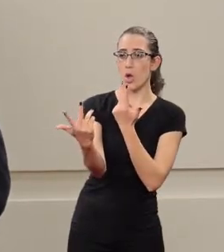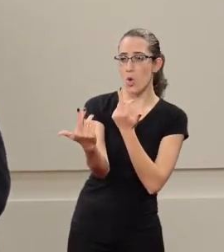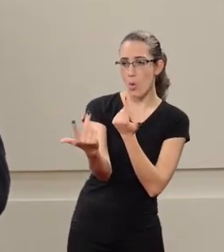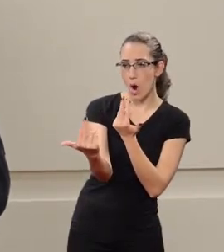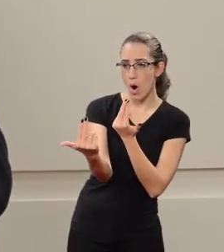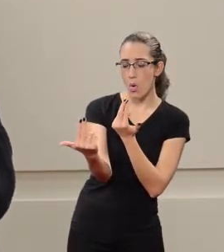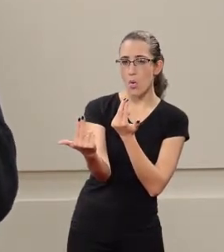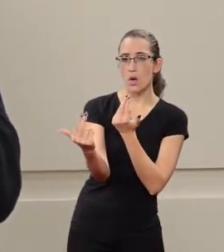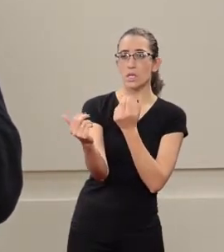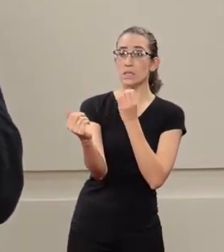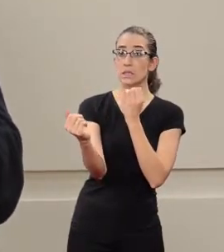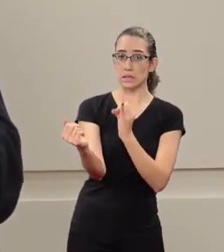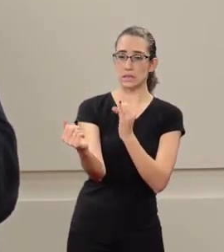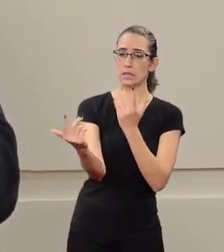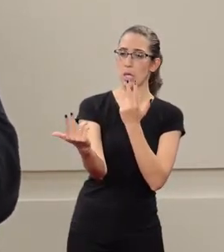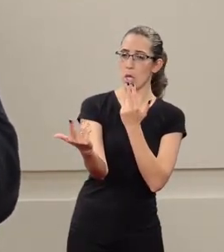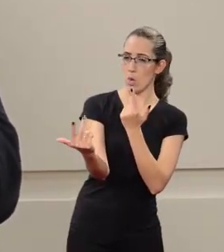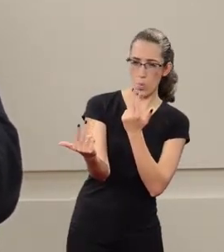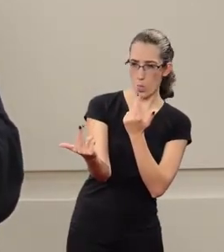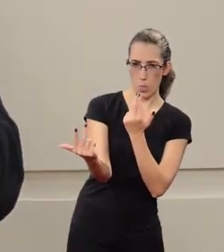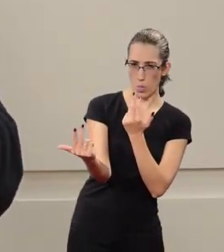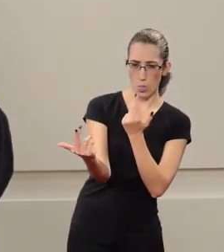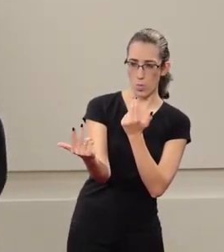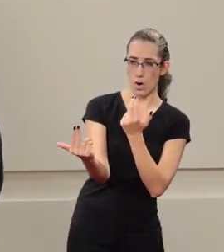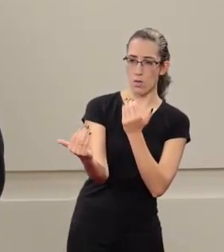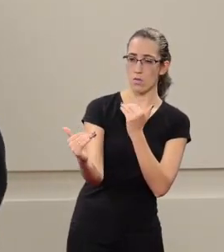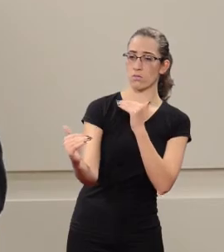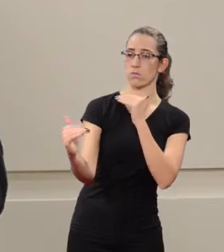The moment I don't see the others as equals I assume a position